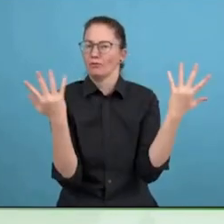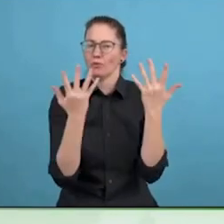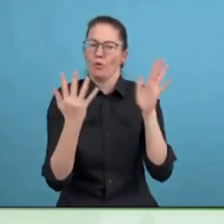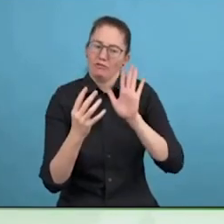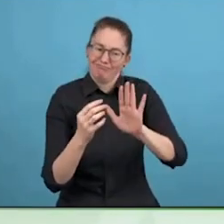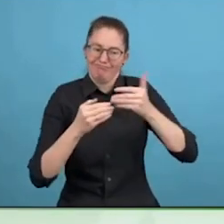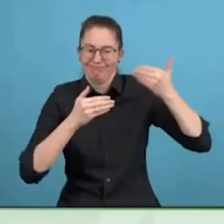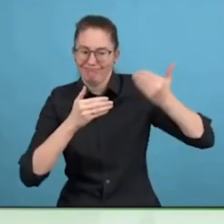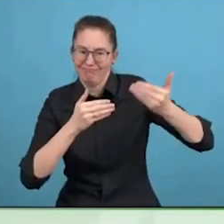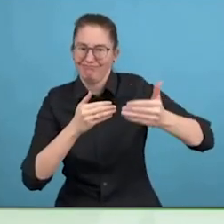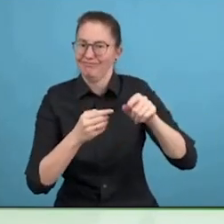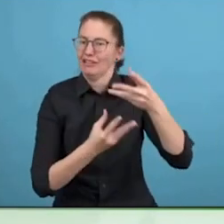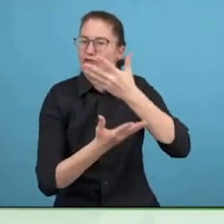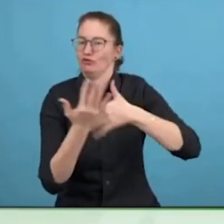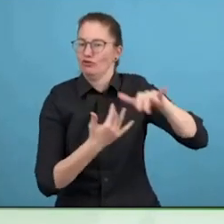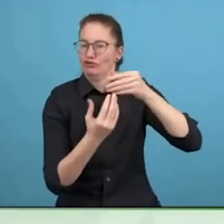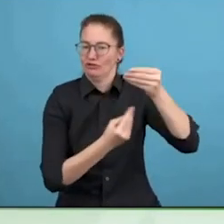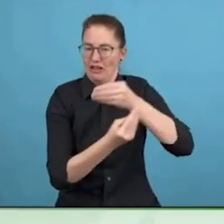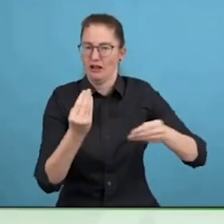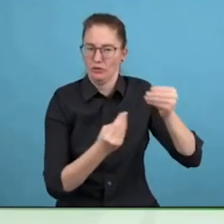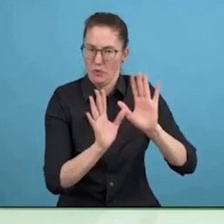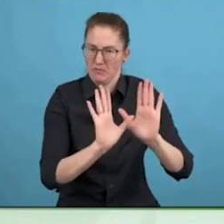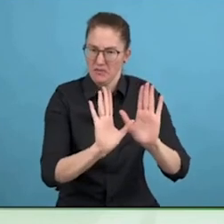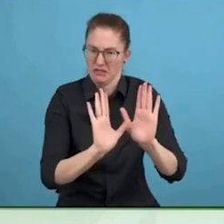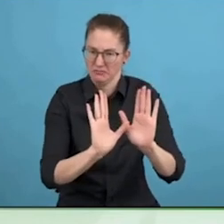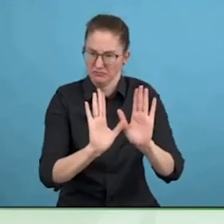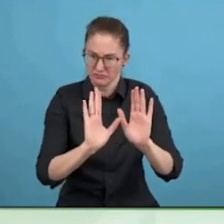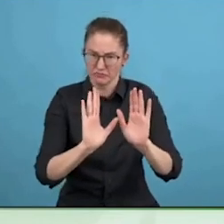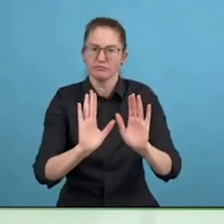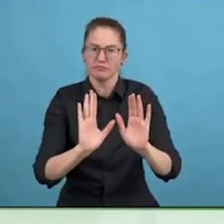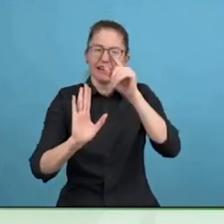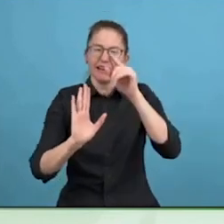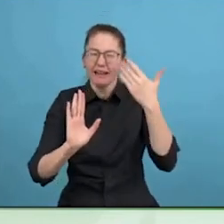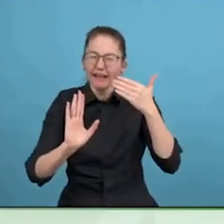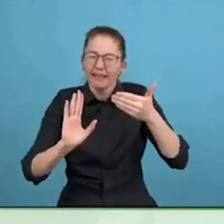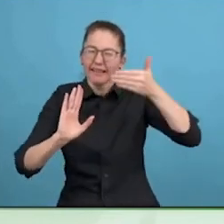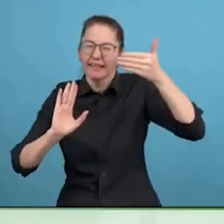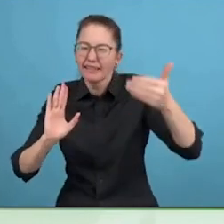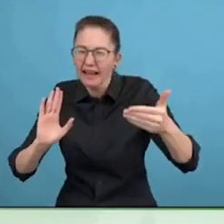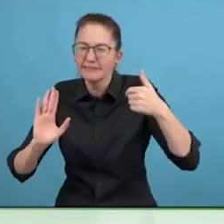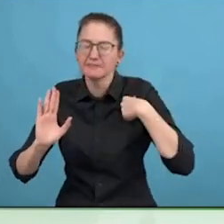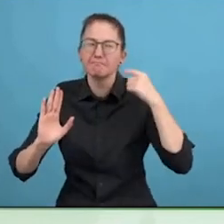And I googled and found that in the 13th century there was a person